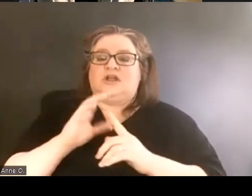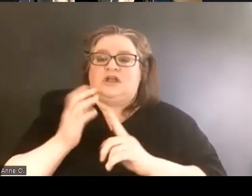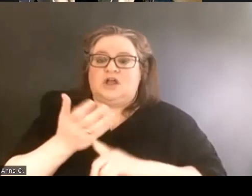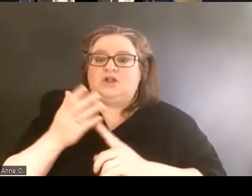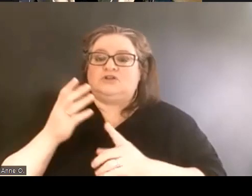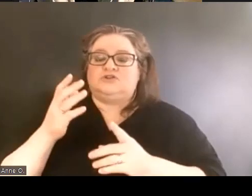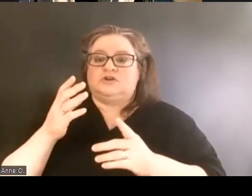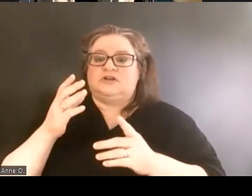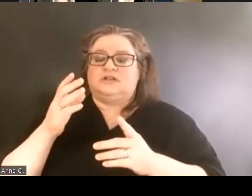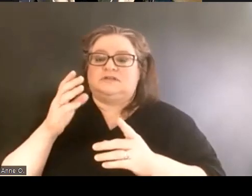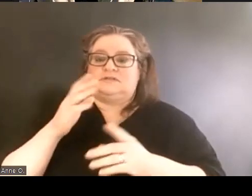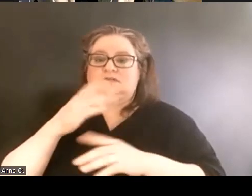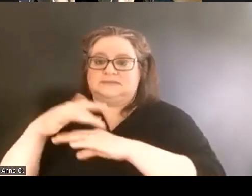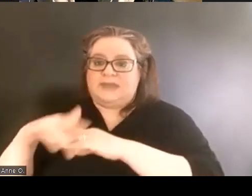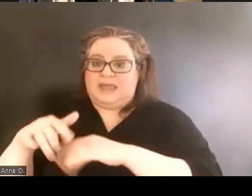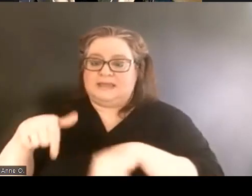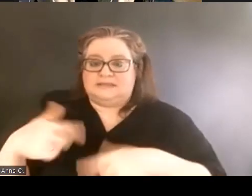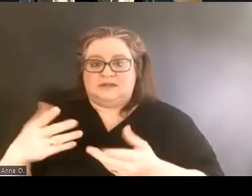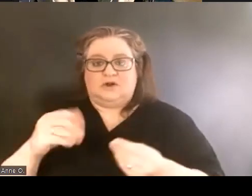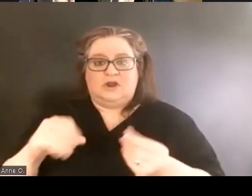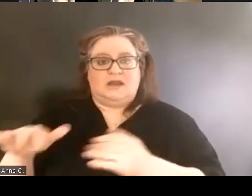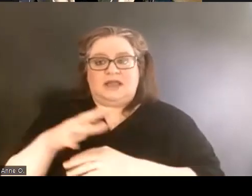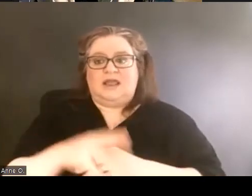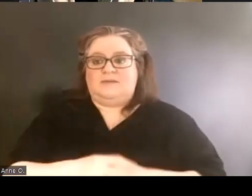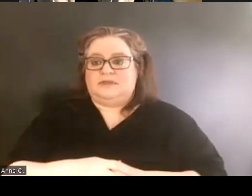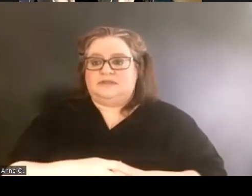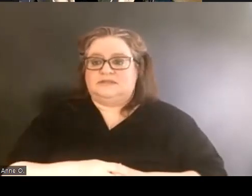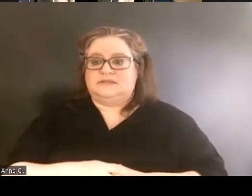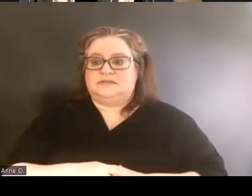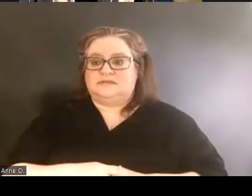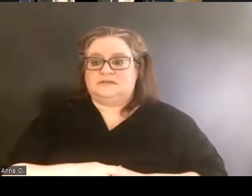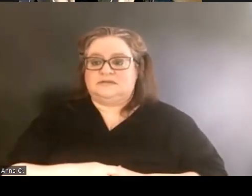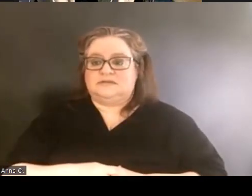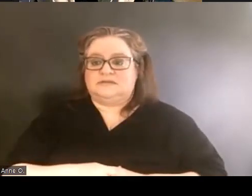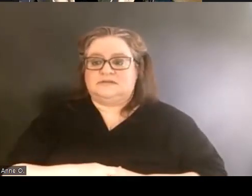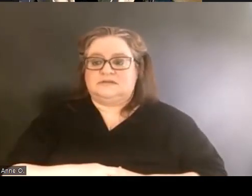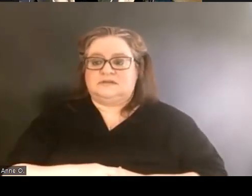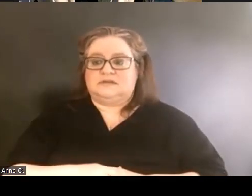There were also efforts toward building